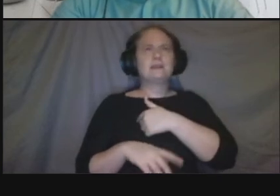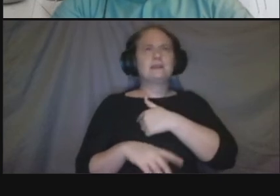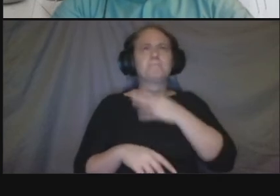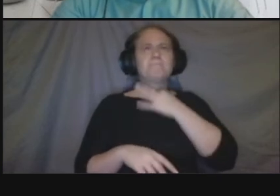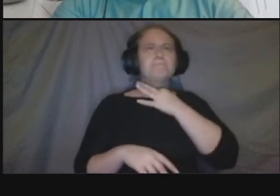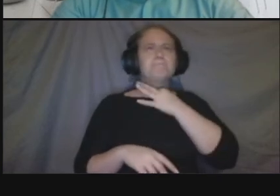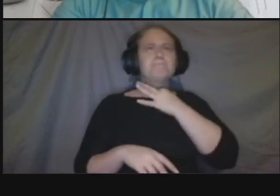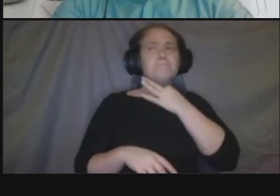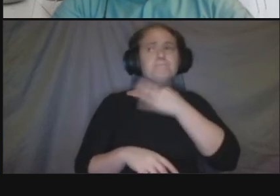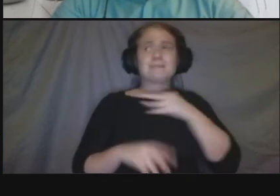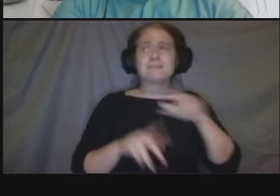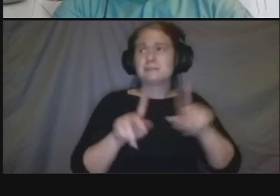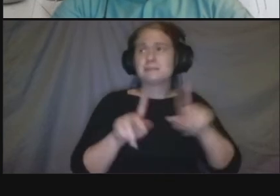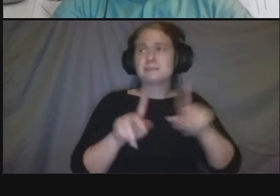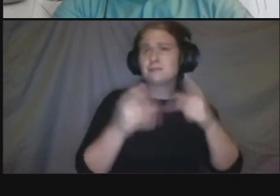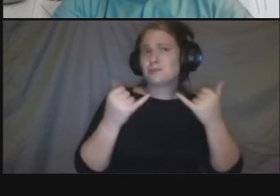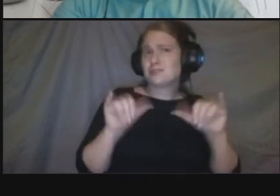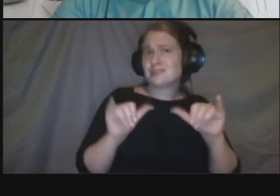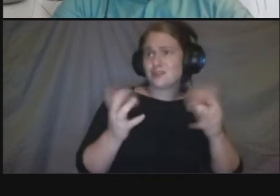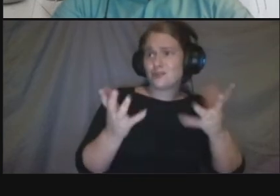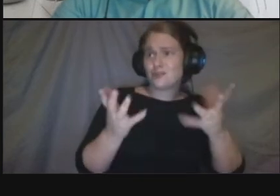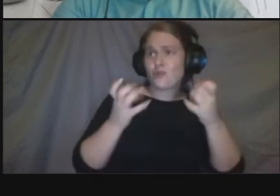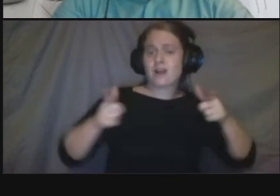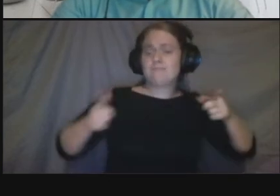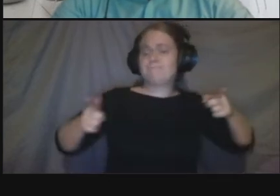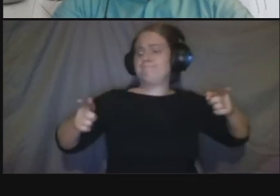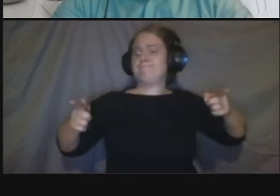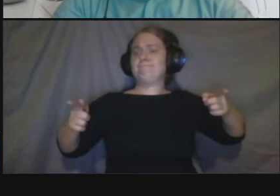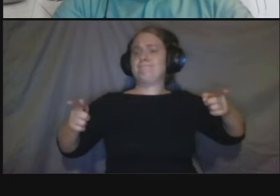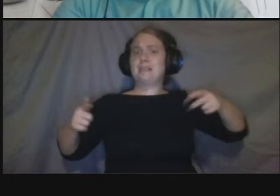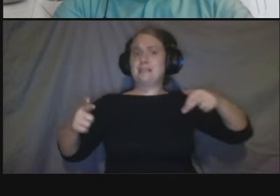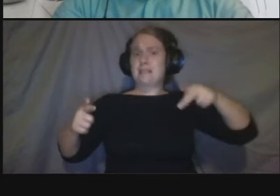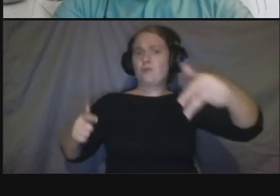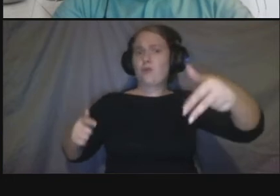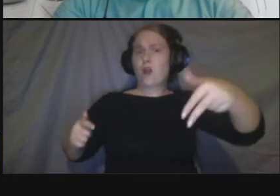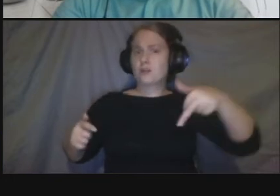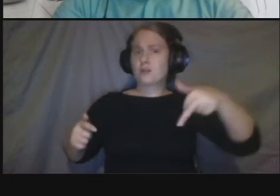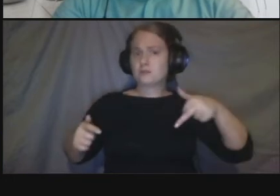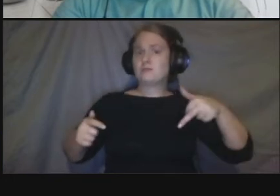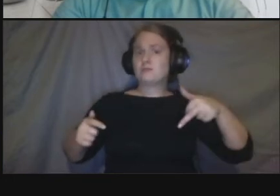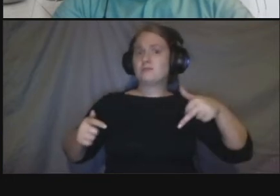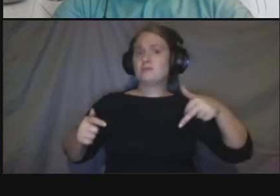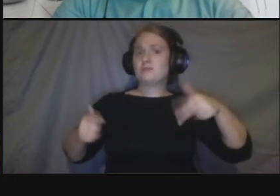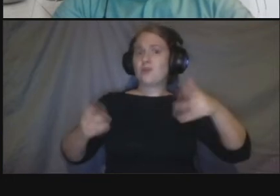they want to you know make sure there are spaces for a little more distancing or that that need for